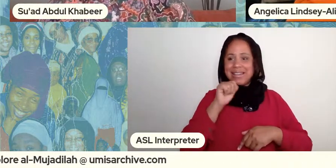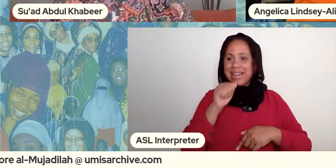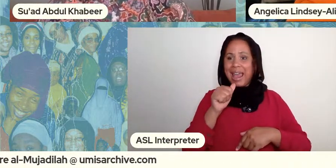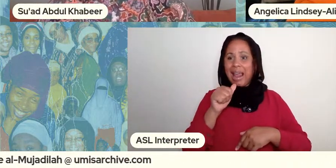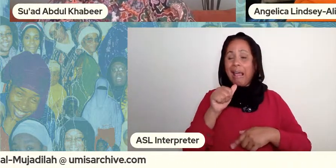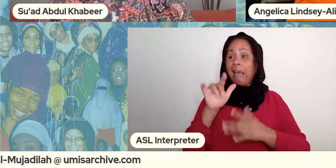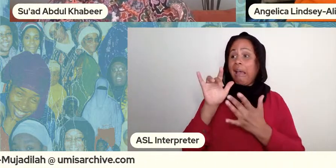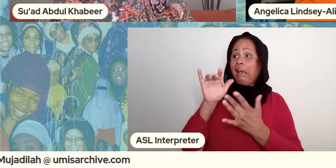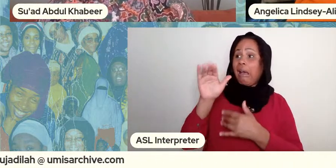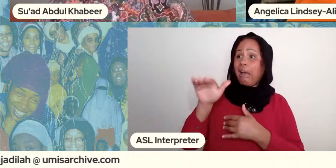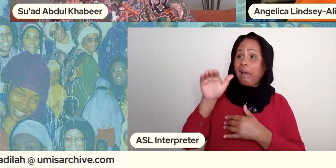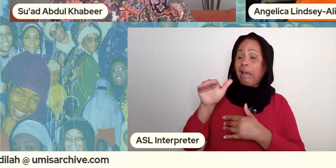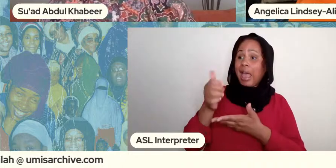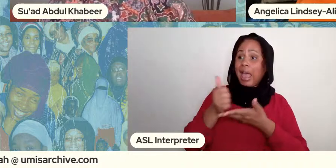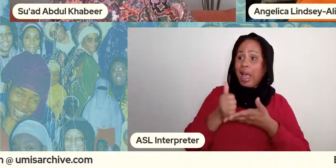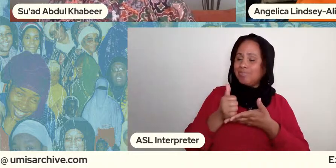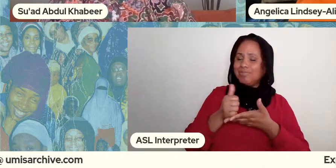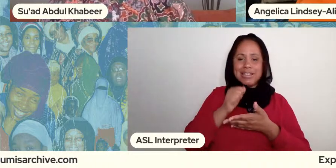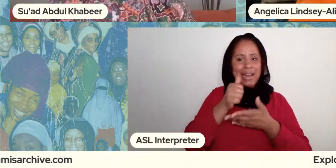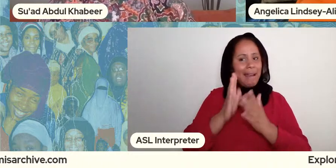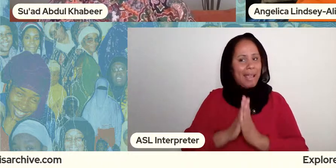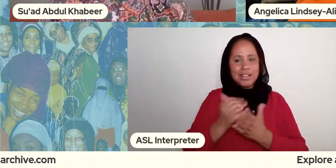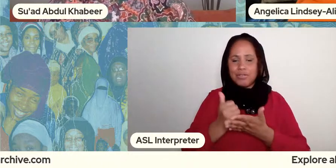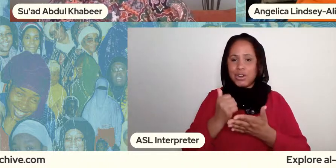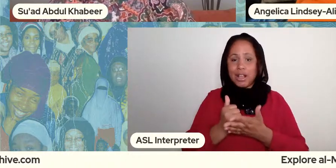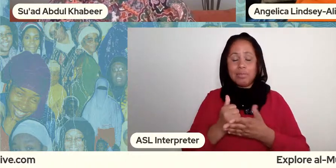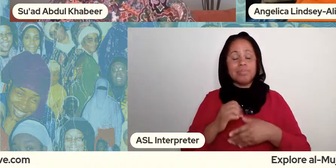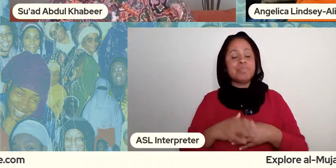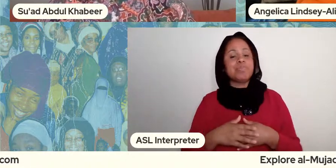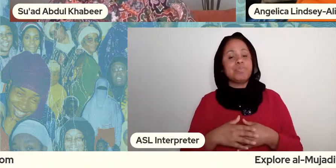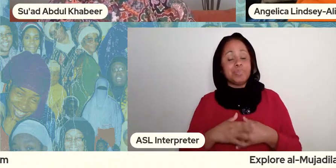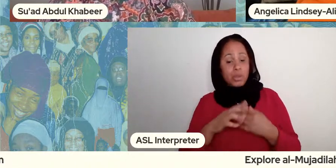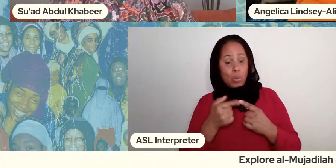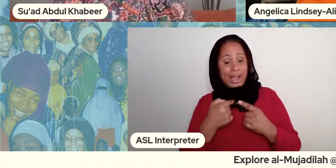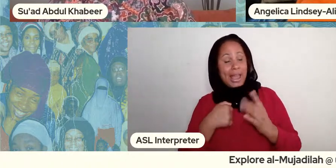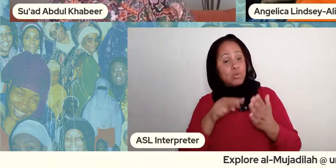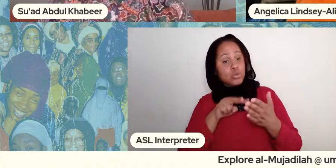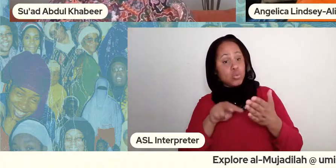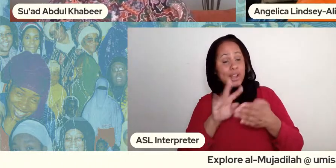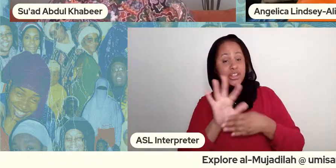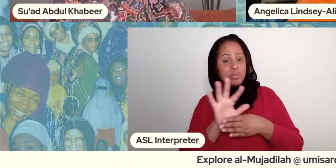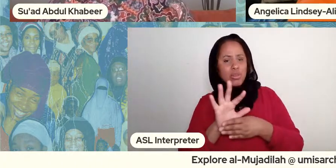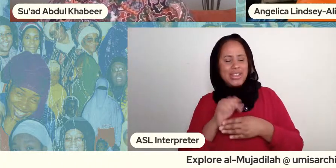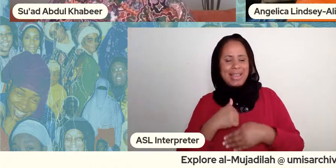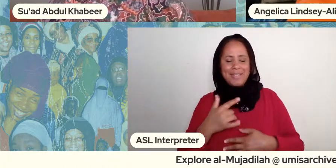at certain times so you know as i was watching the piece it resonated so much first because i never